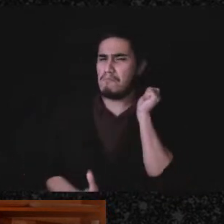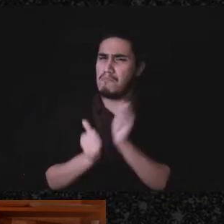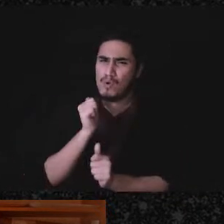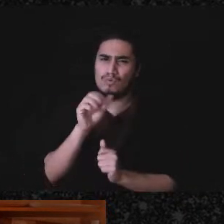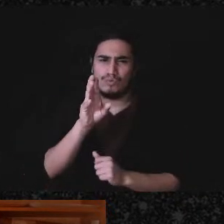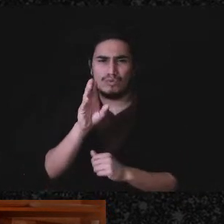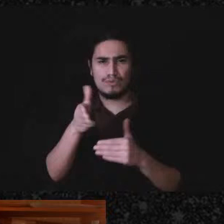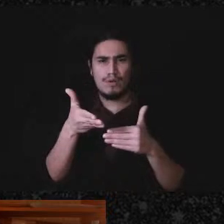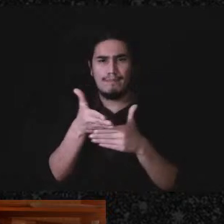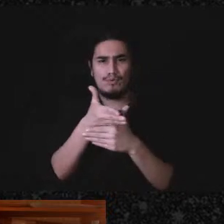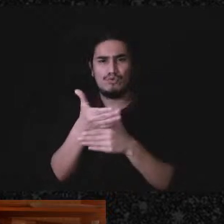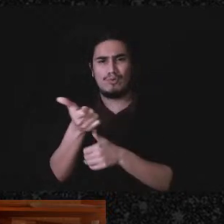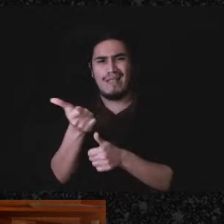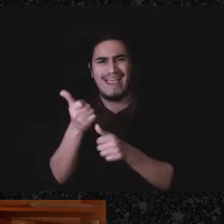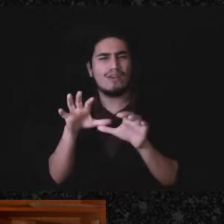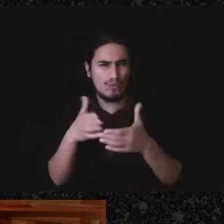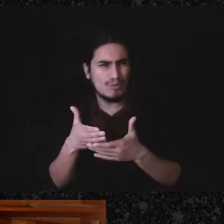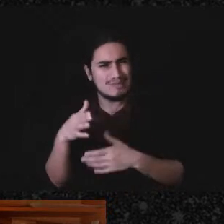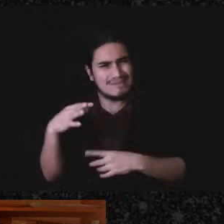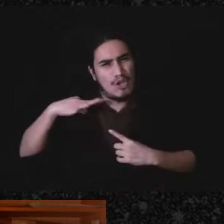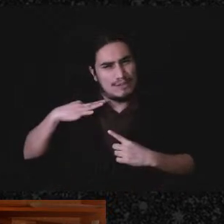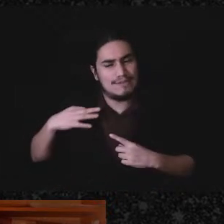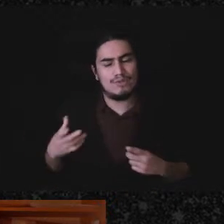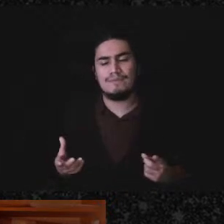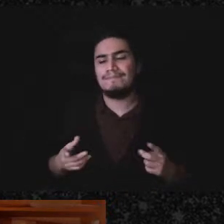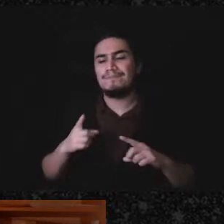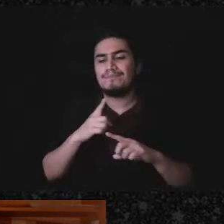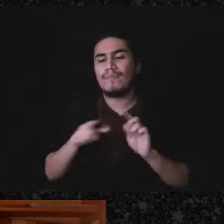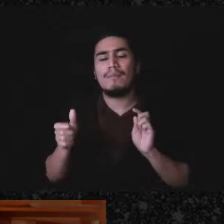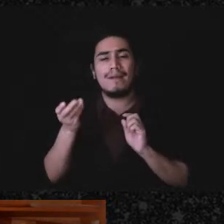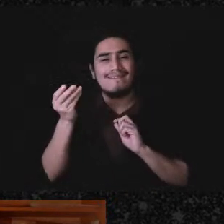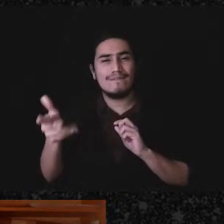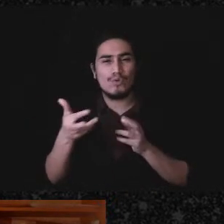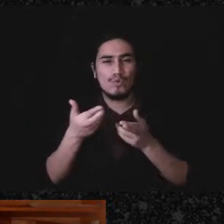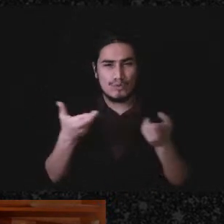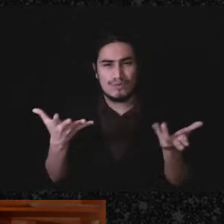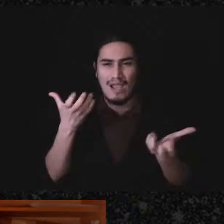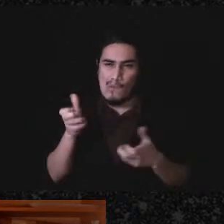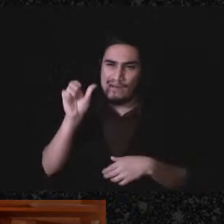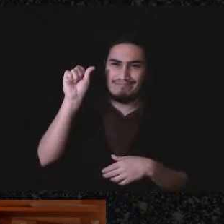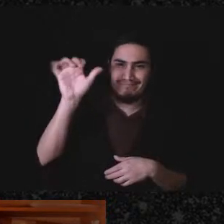but it varies. And there's a couple of resources I just want to direct people to where I've posted